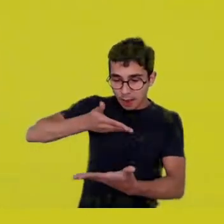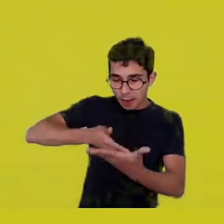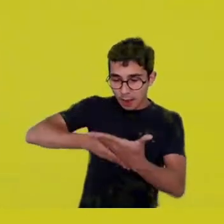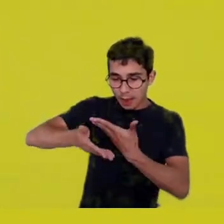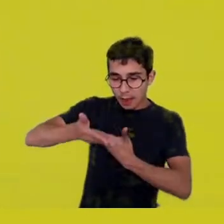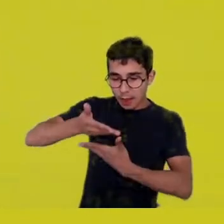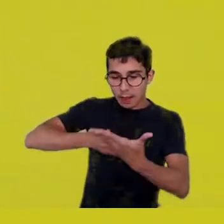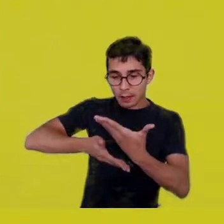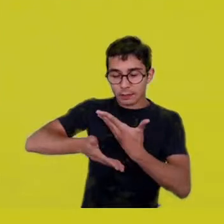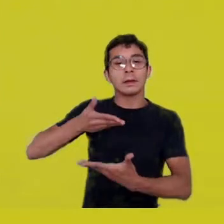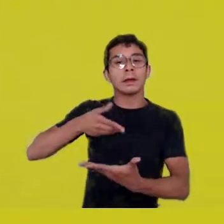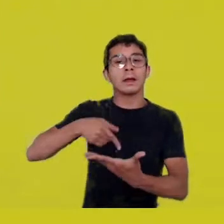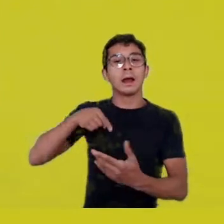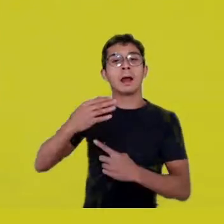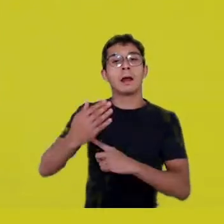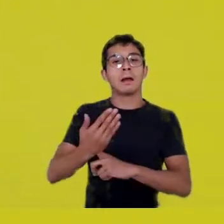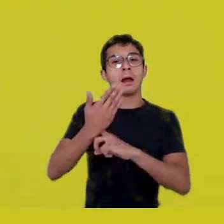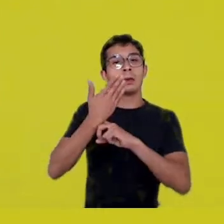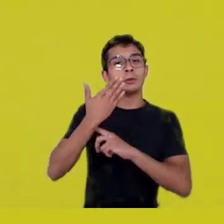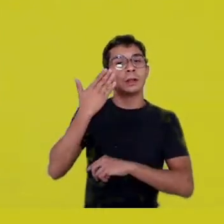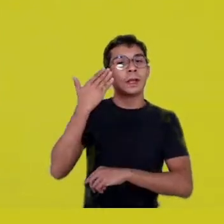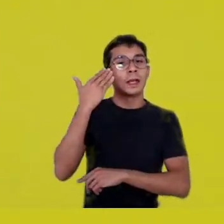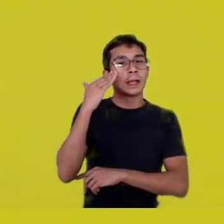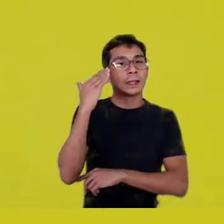to make us be reborn